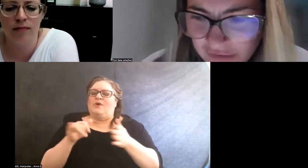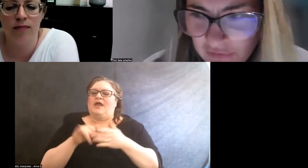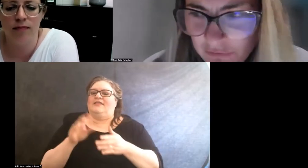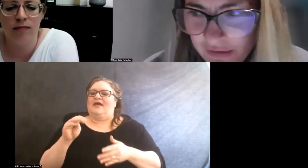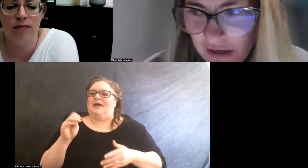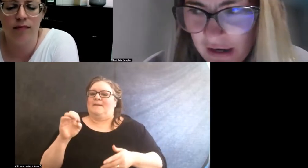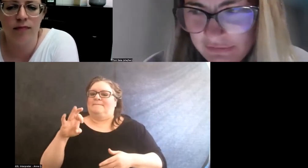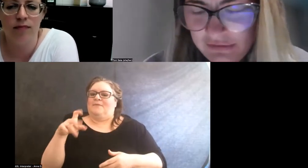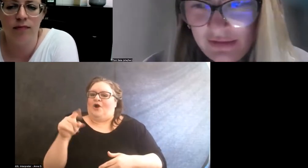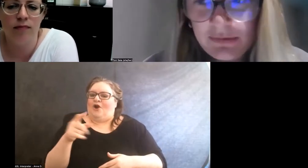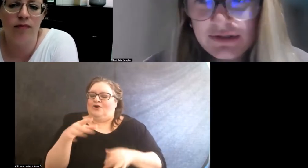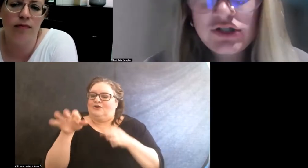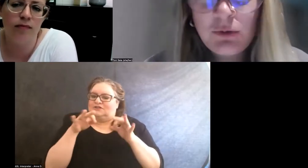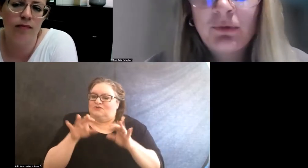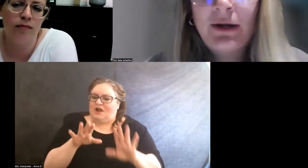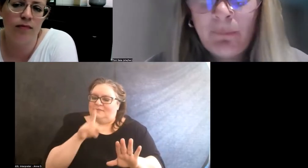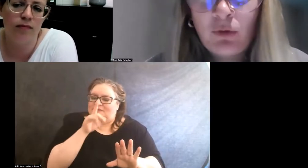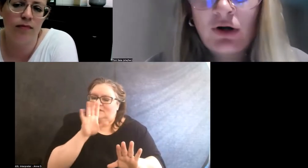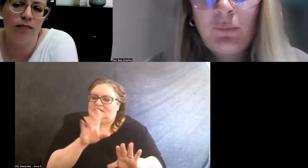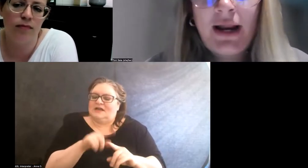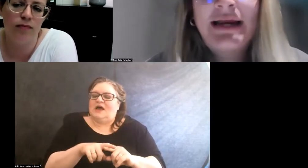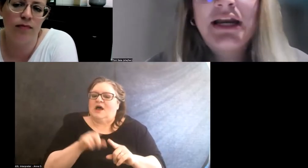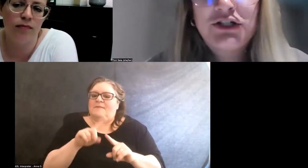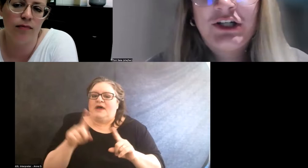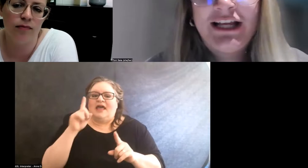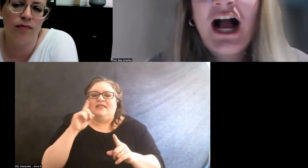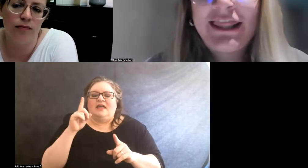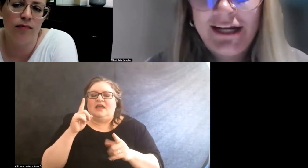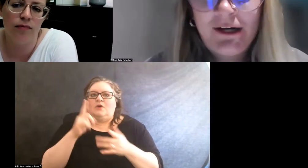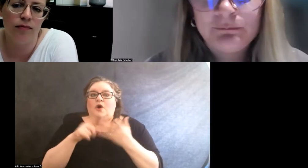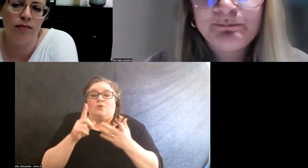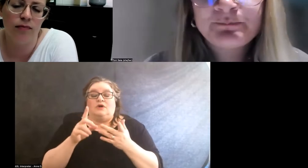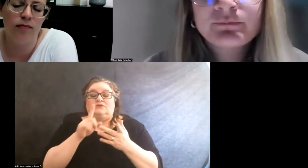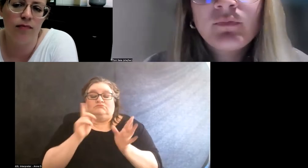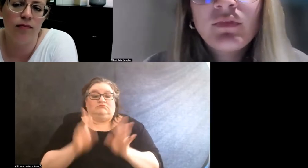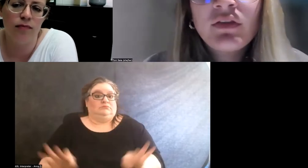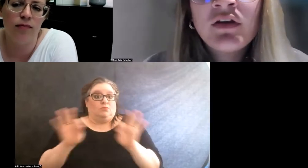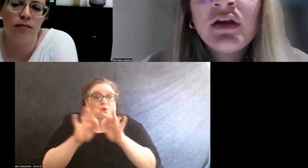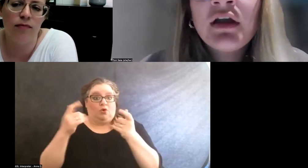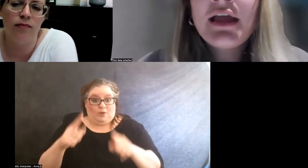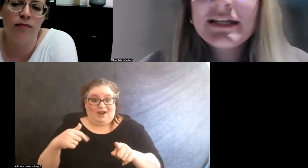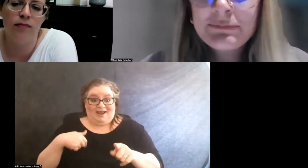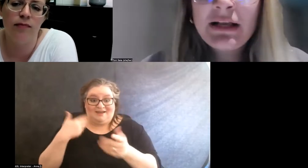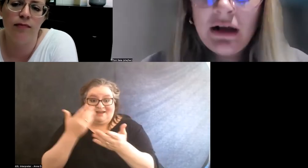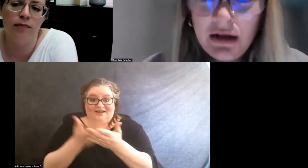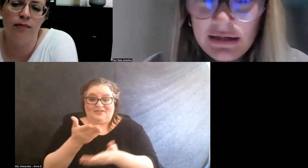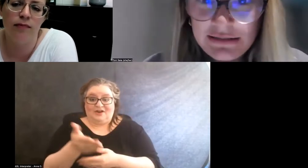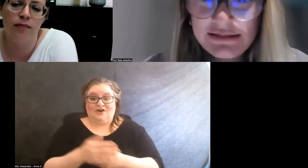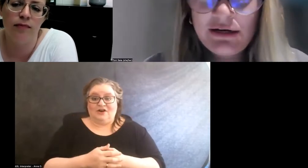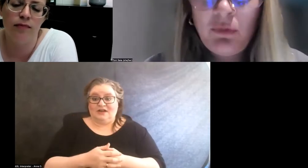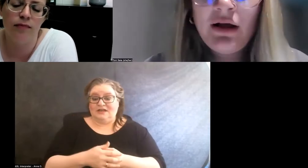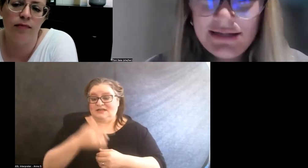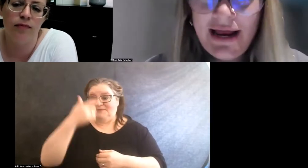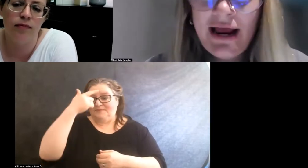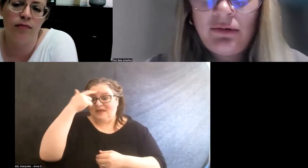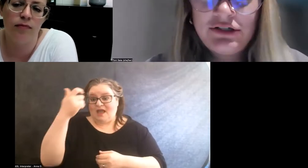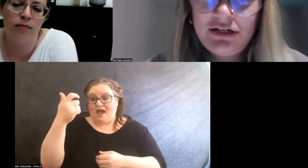The other thing I think that was super important when I initially got there is because it was housed